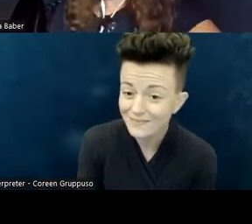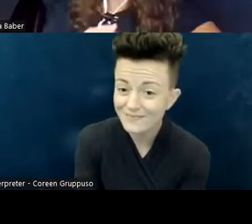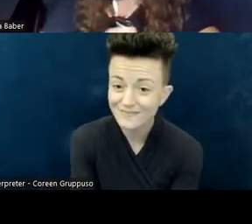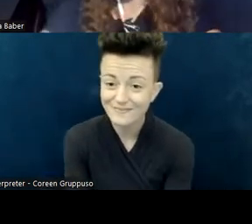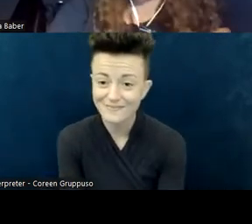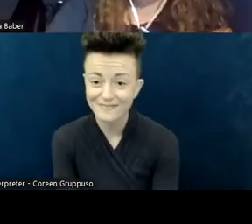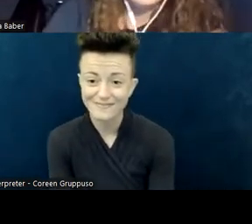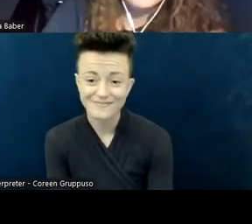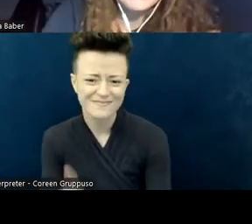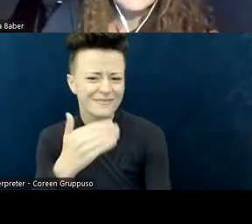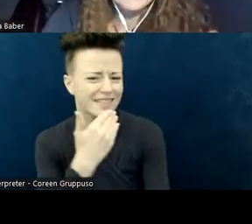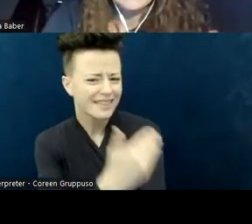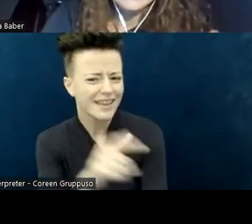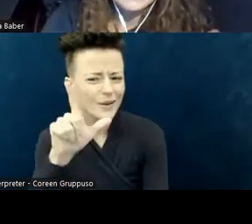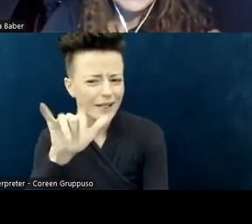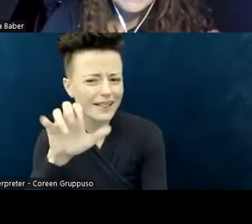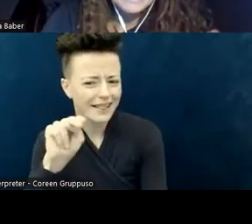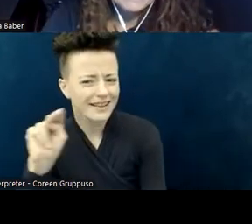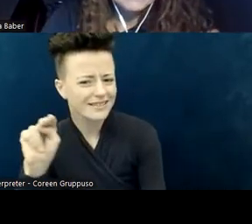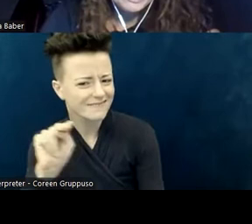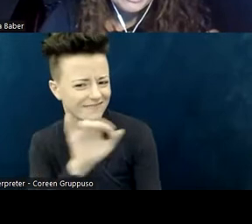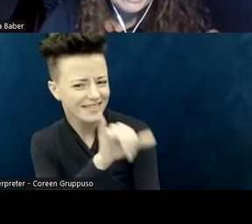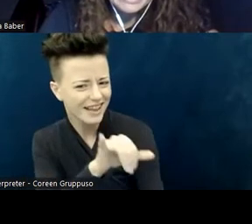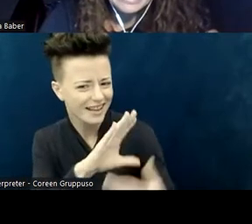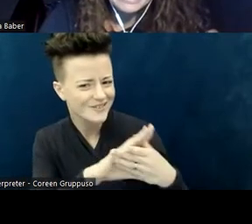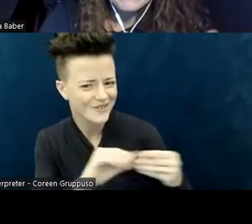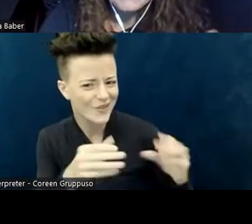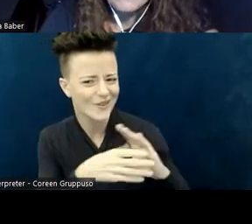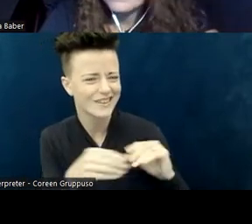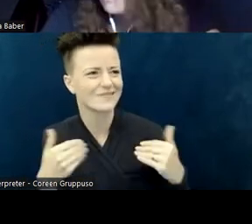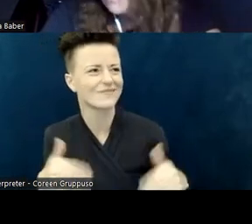Thank you, Lynn, for that vulnerability.